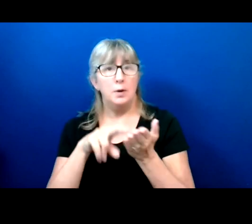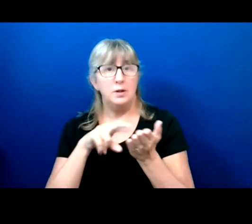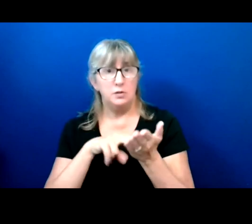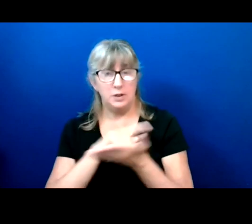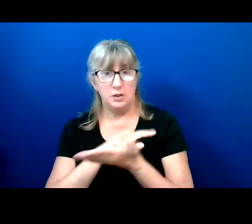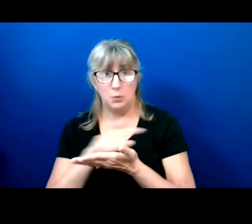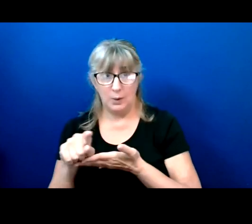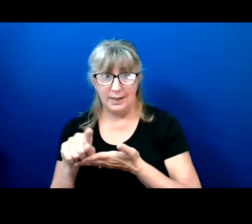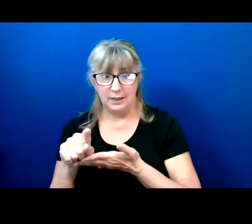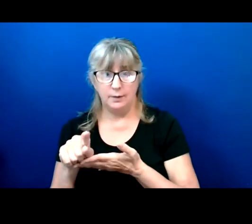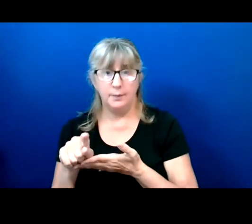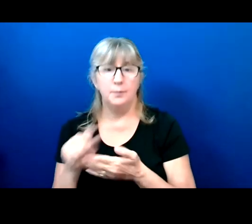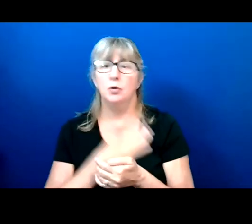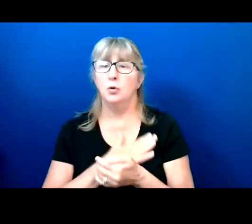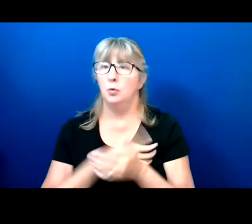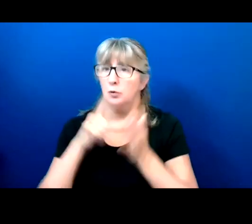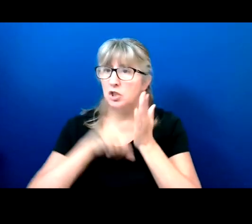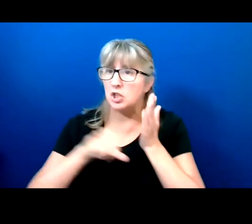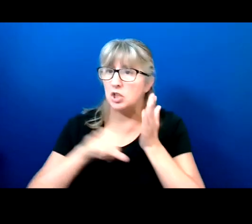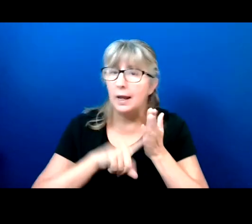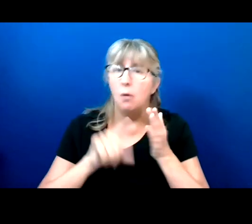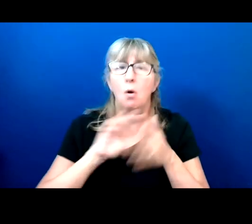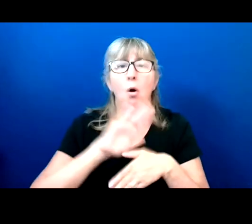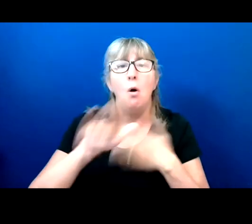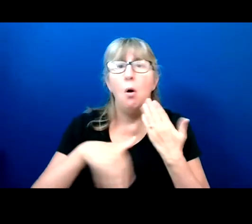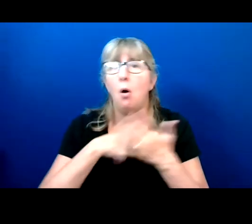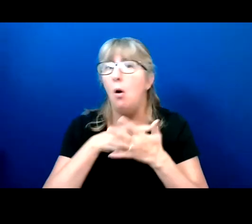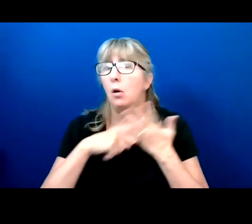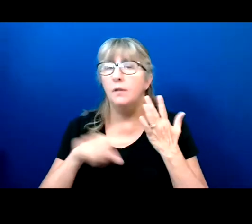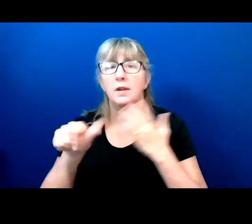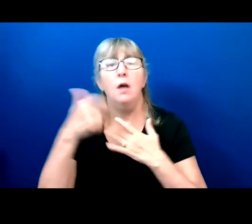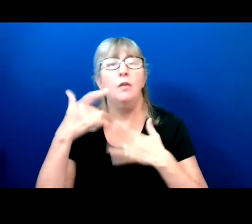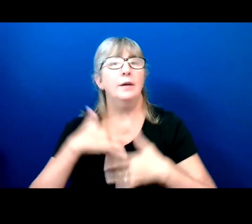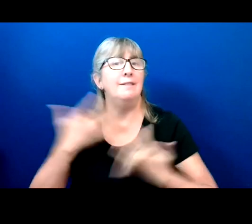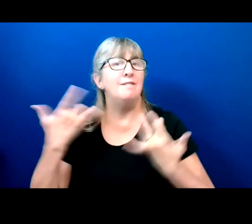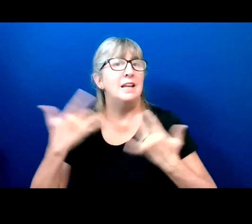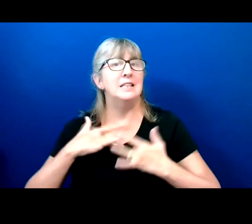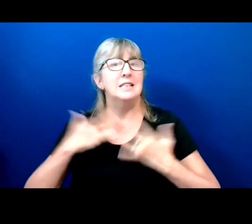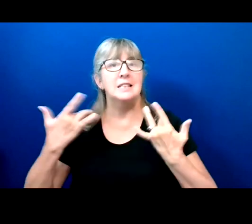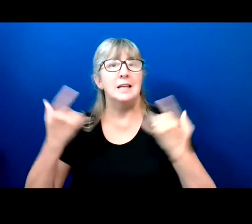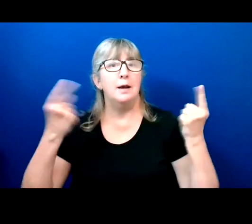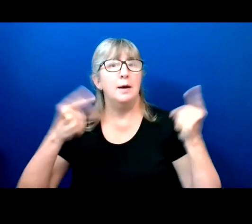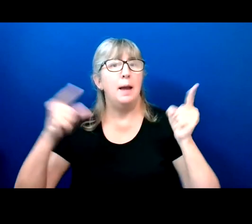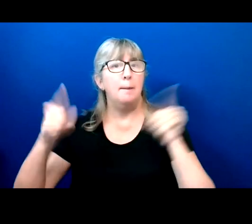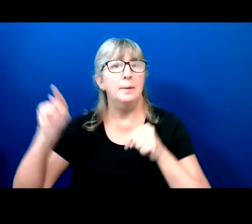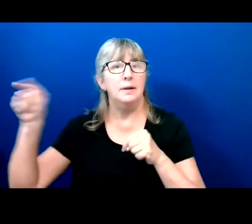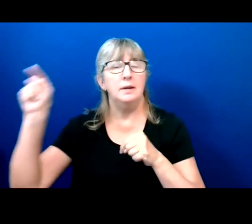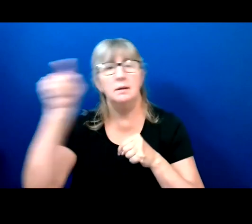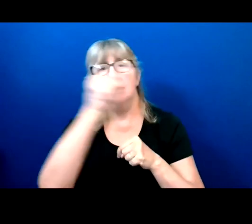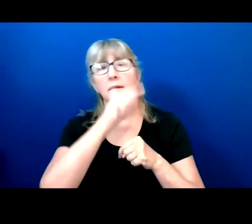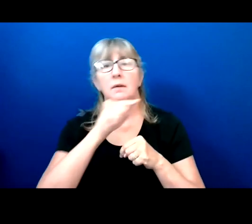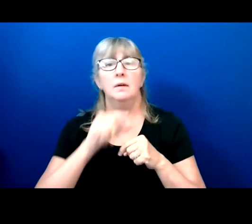And so you can check out all of the other events taking place at a website I'm going